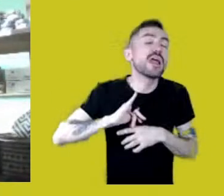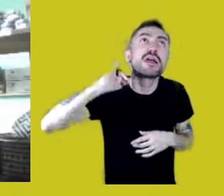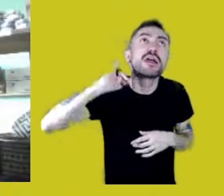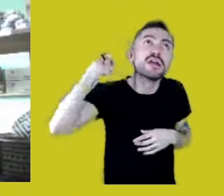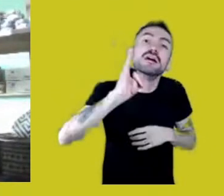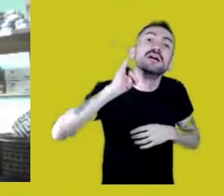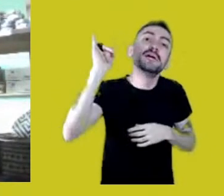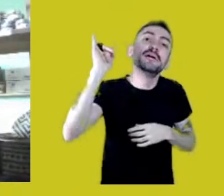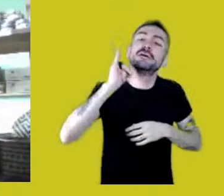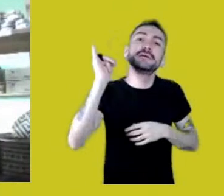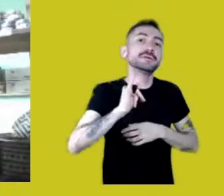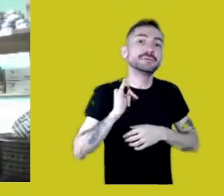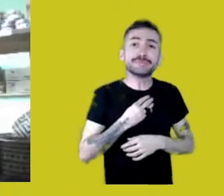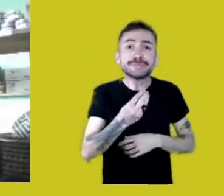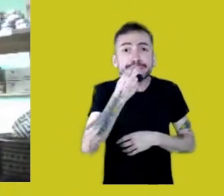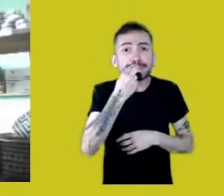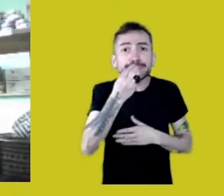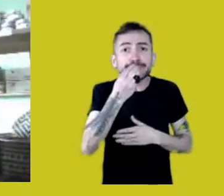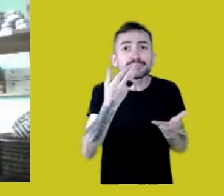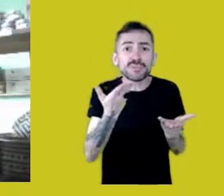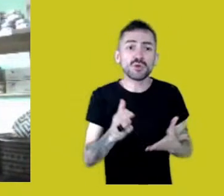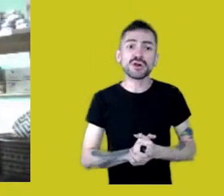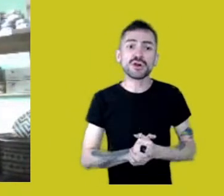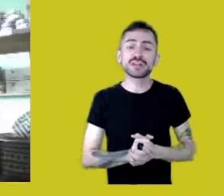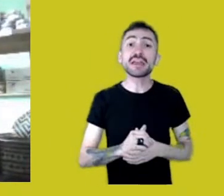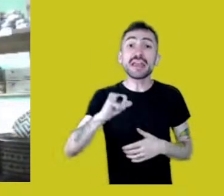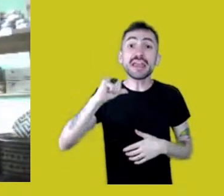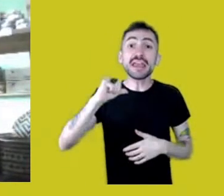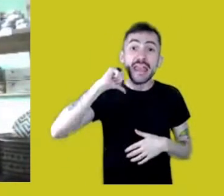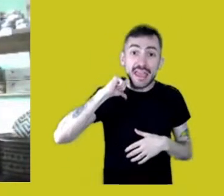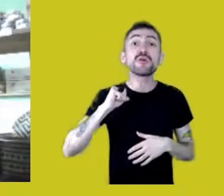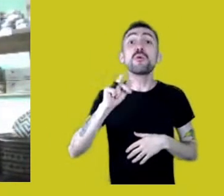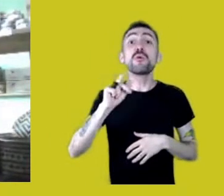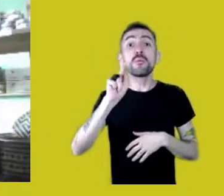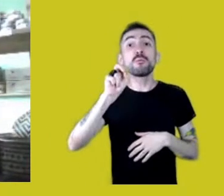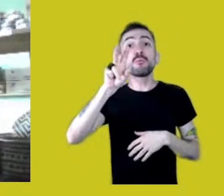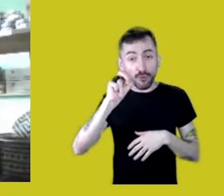I represent a culture pool, the first one in Brazil,